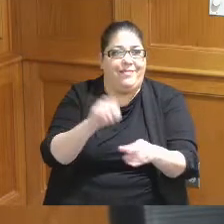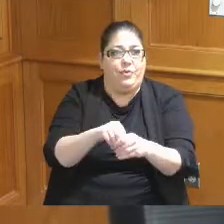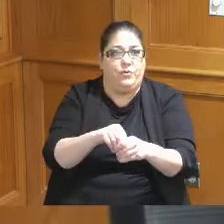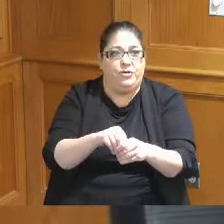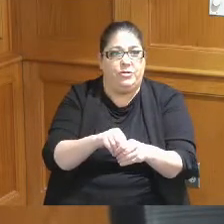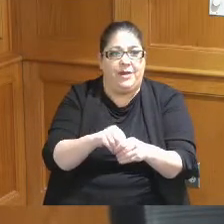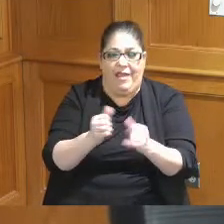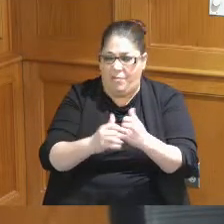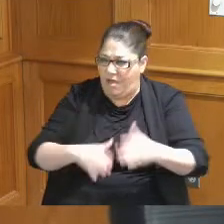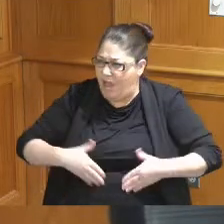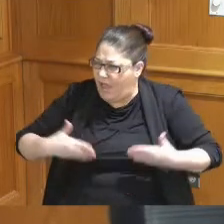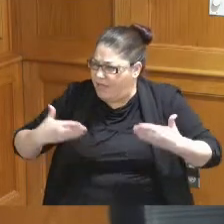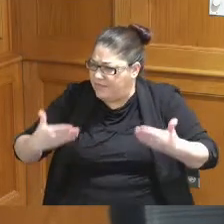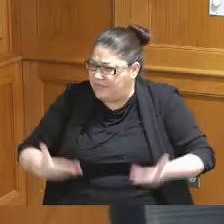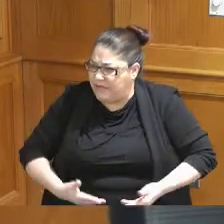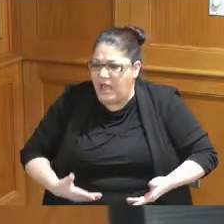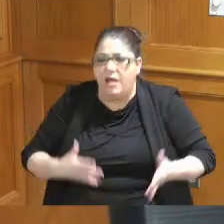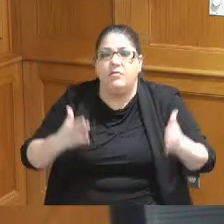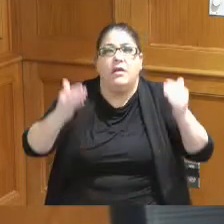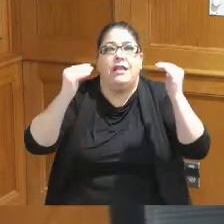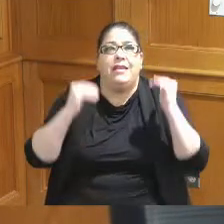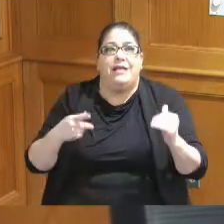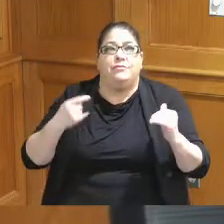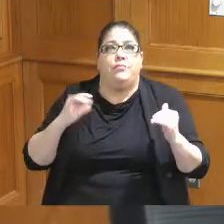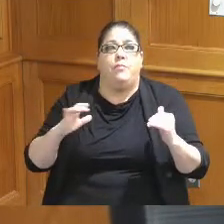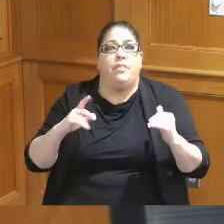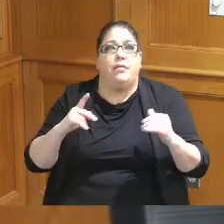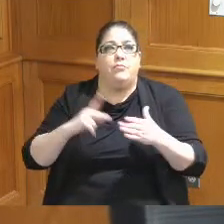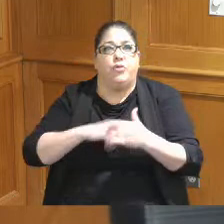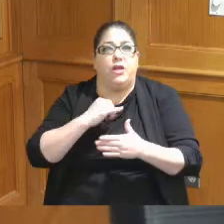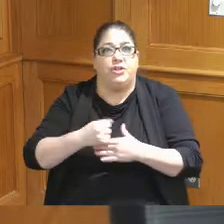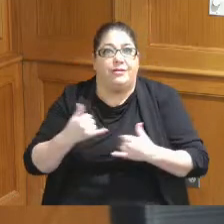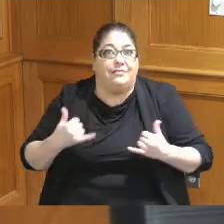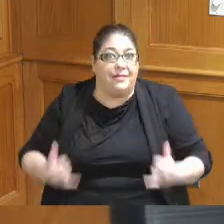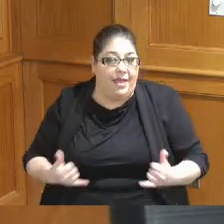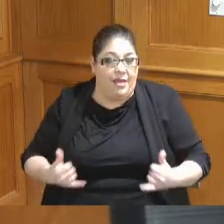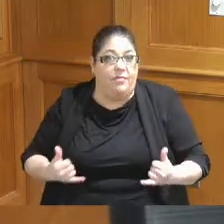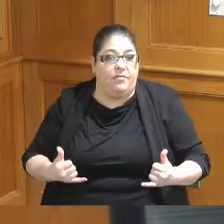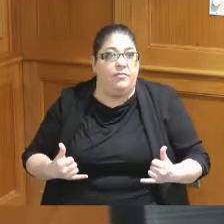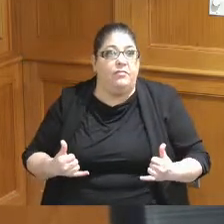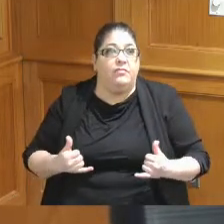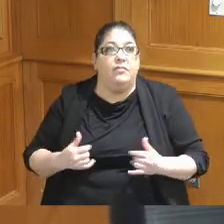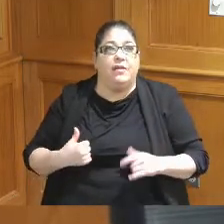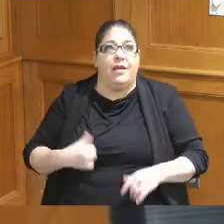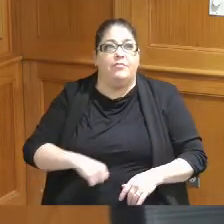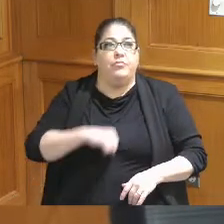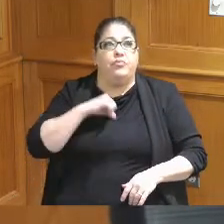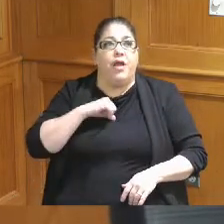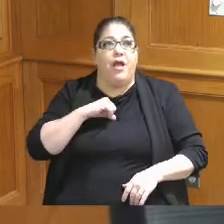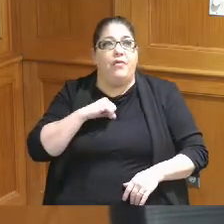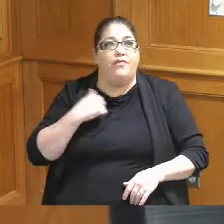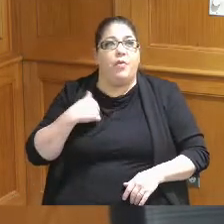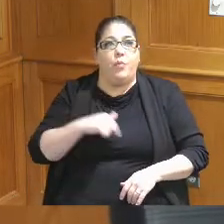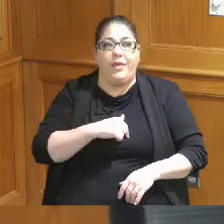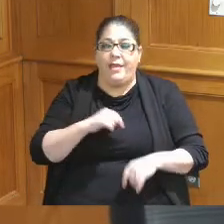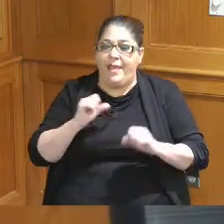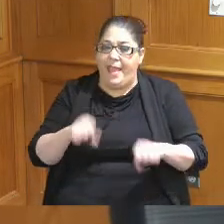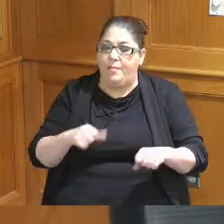was upset so this was the next public project and I'm proud that we were able to have the inclusion